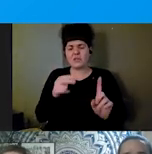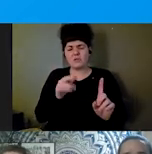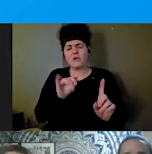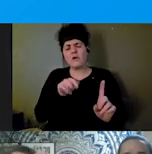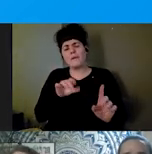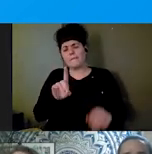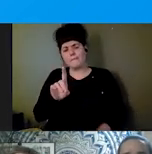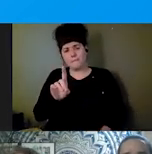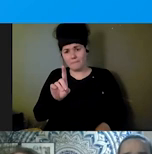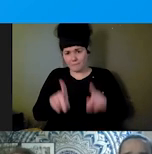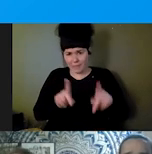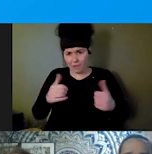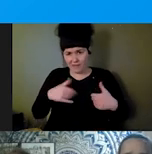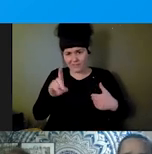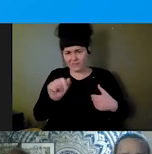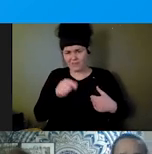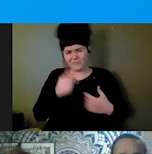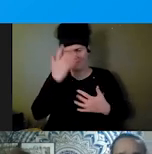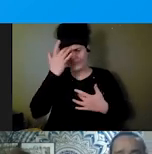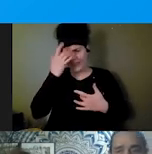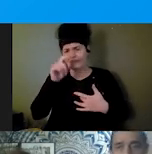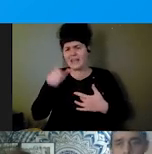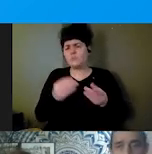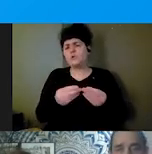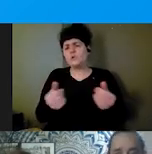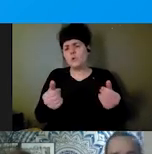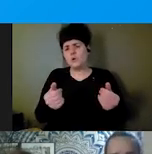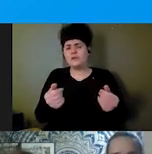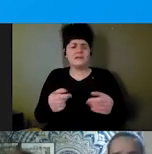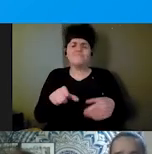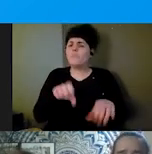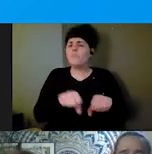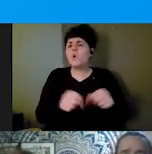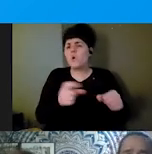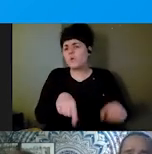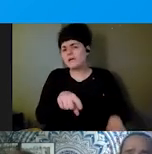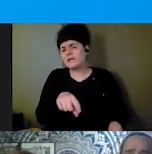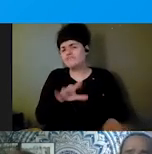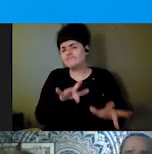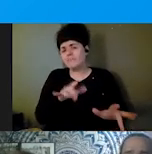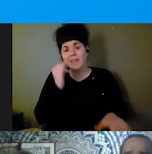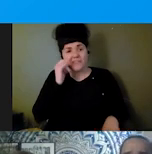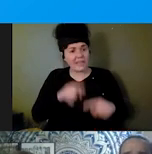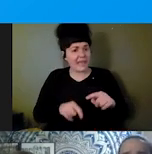need to be cured; that we're broken; and if we can't be cured, if we can't be fixed, then we are better served by